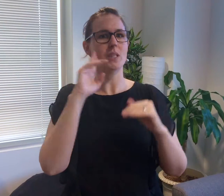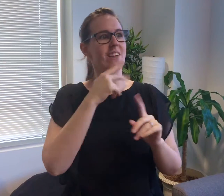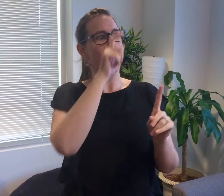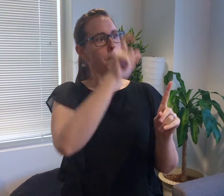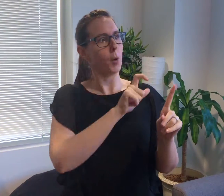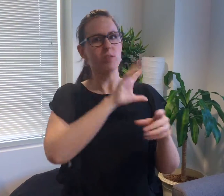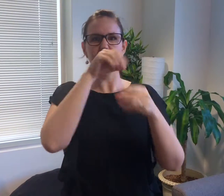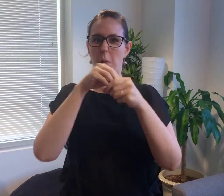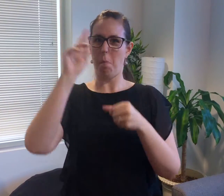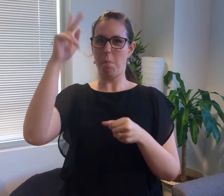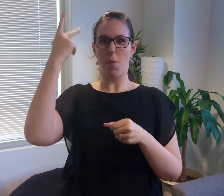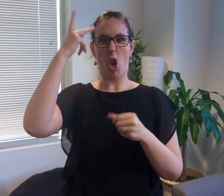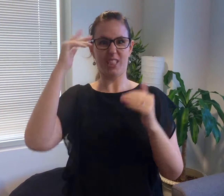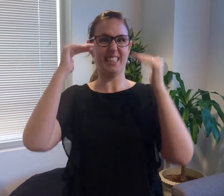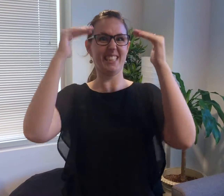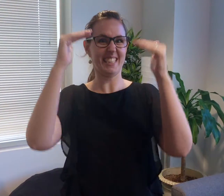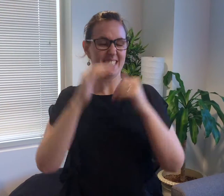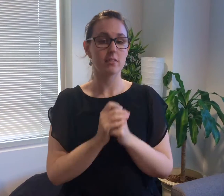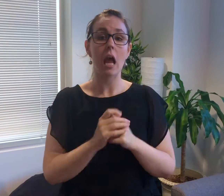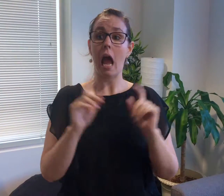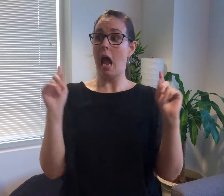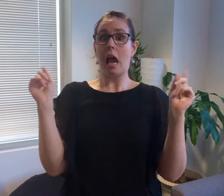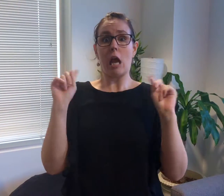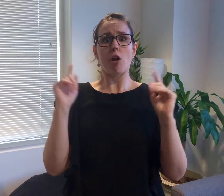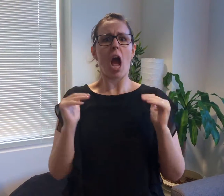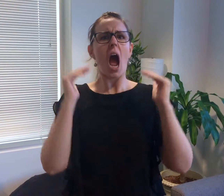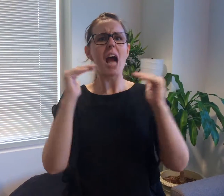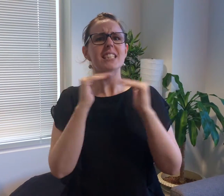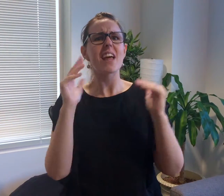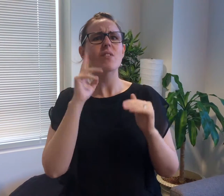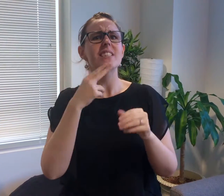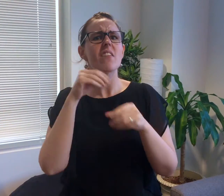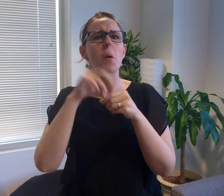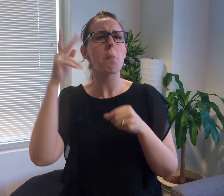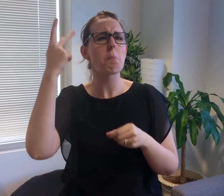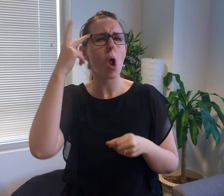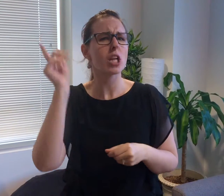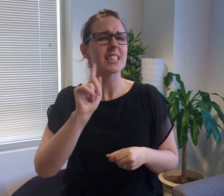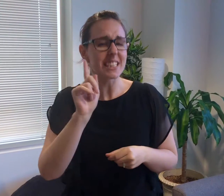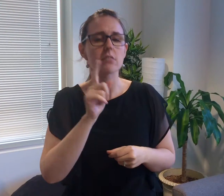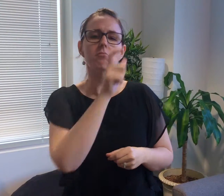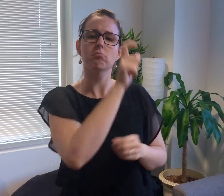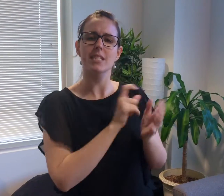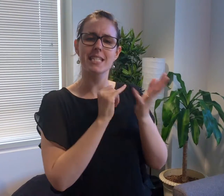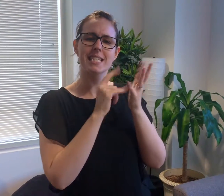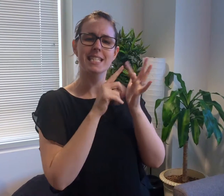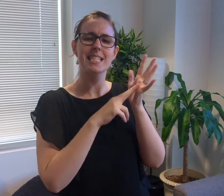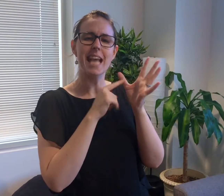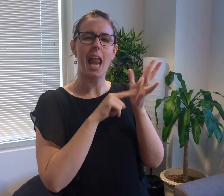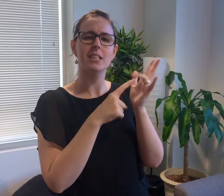a Deaf person has been in the field of politics. Currently the highest role in politics by a Deaf person is a senator